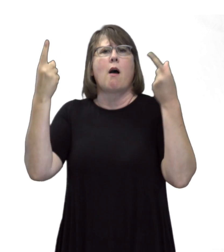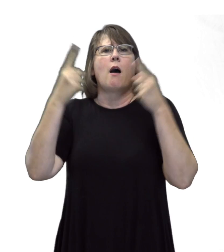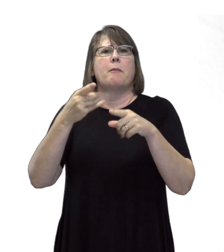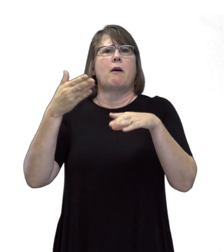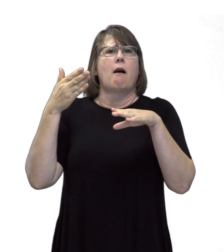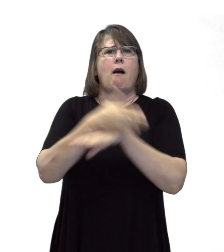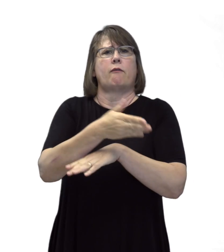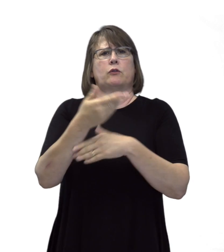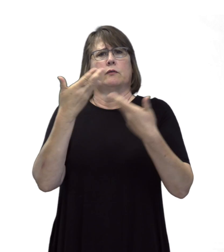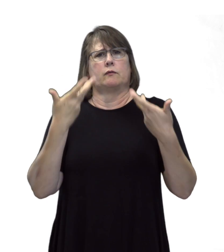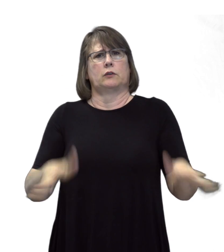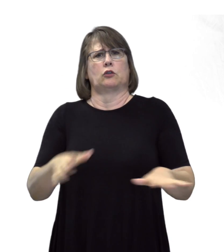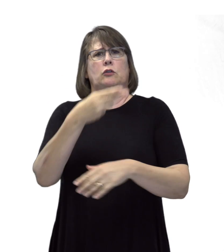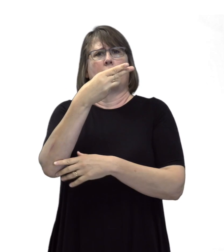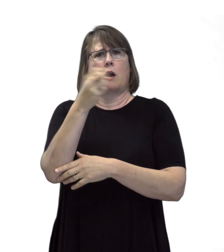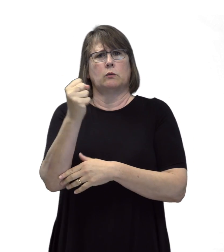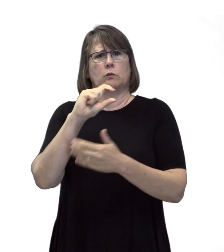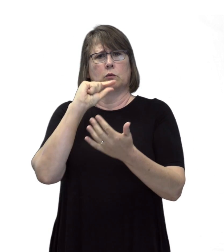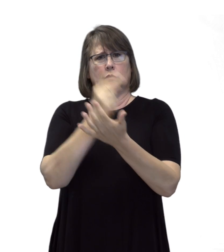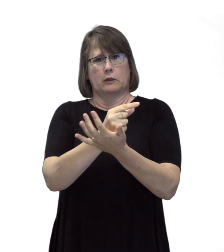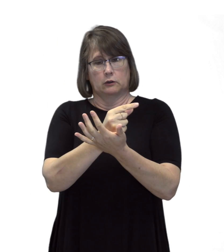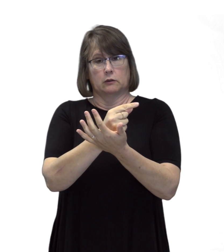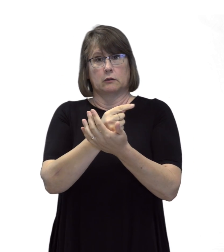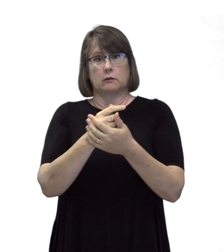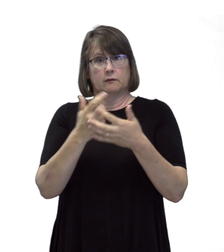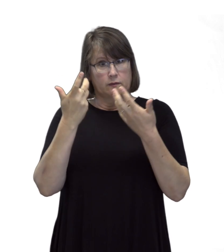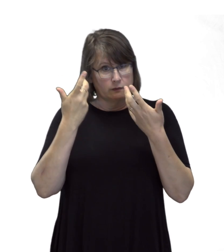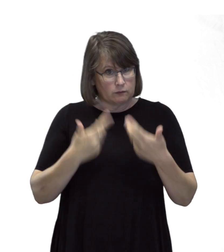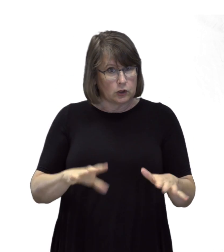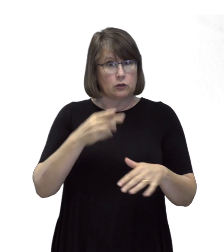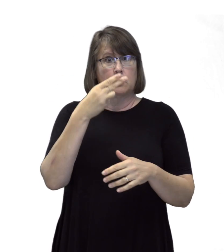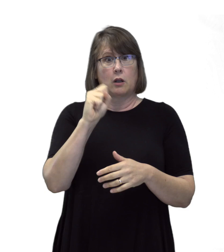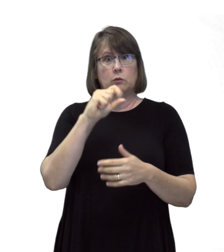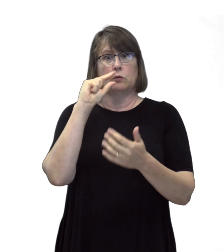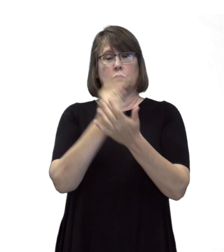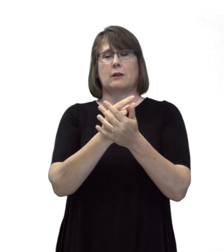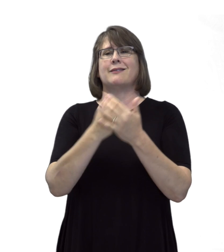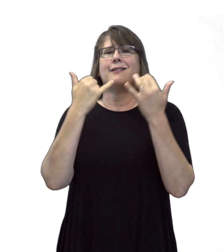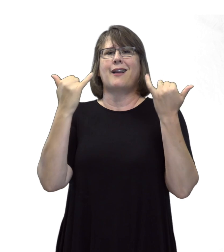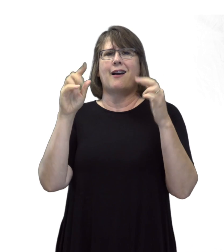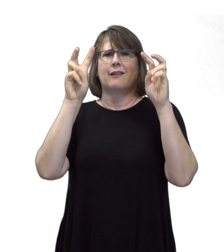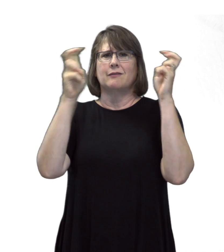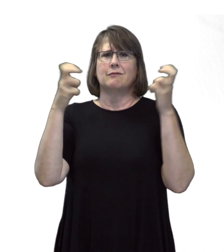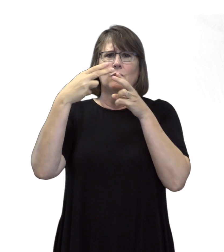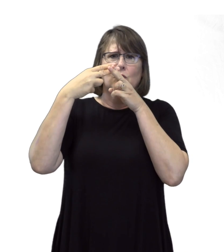and plan for what happens after high school graduation. After high school graduation